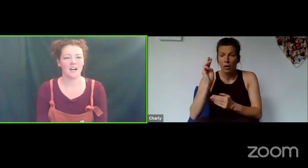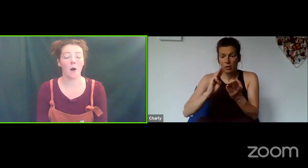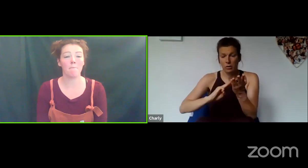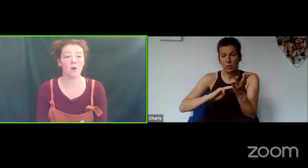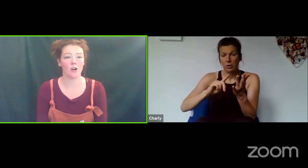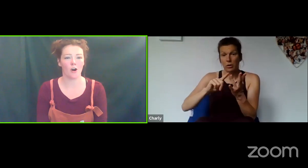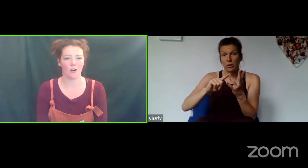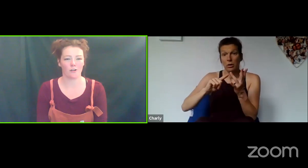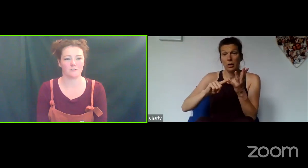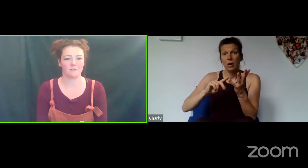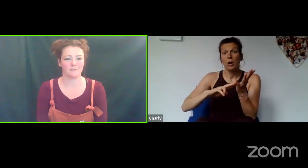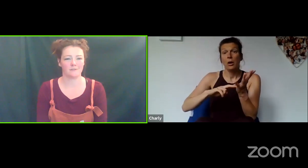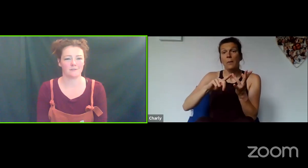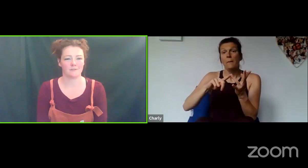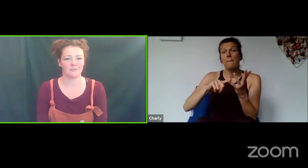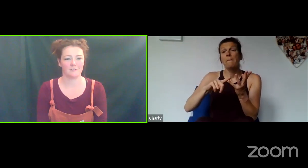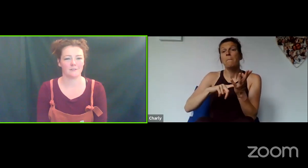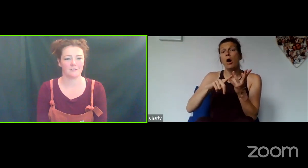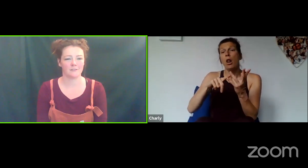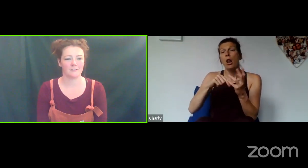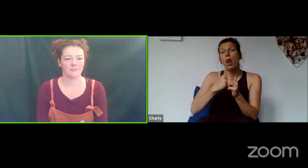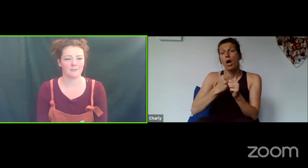a monologue.